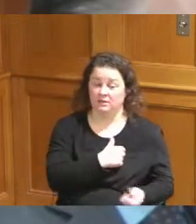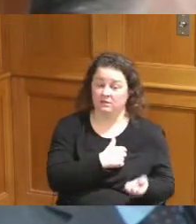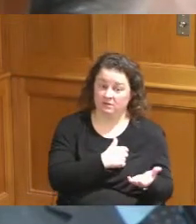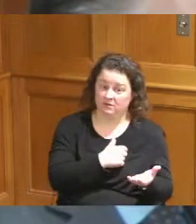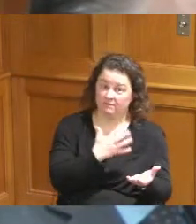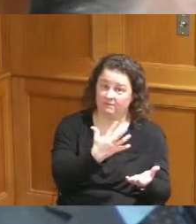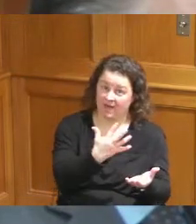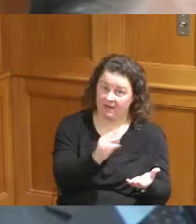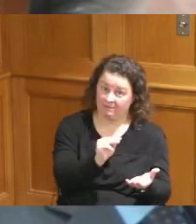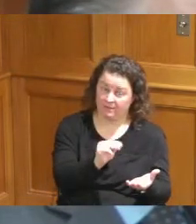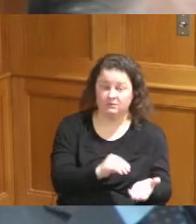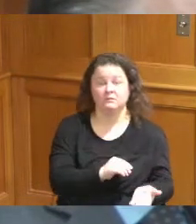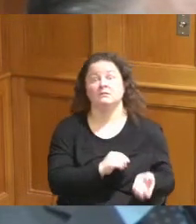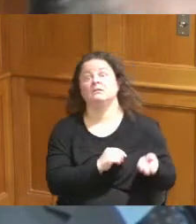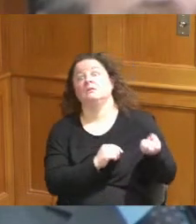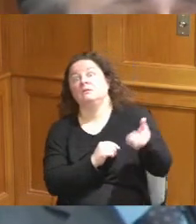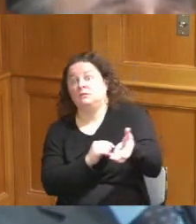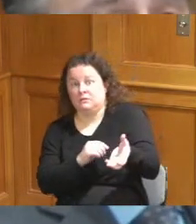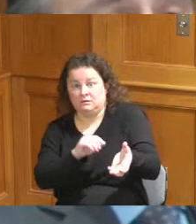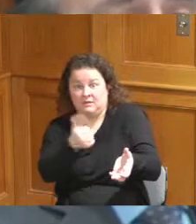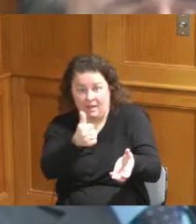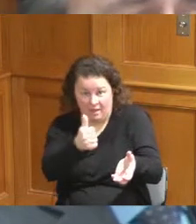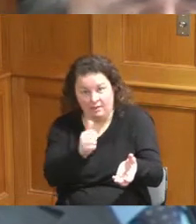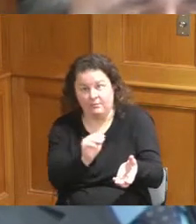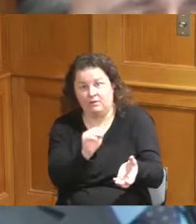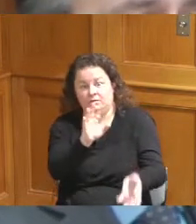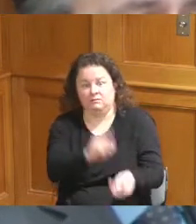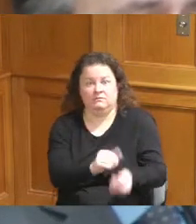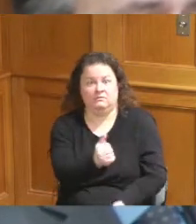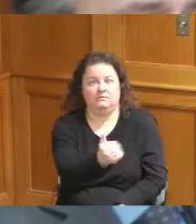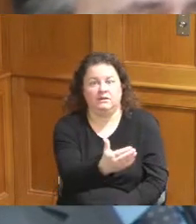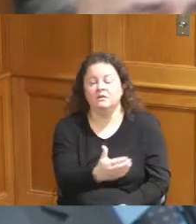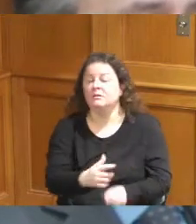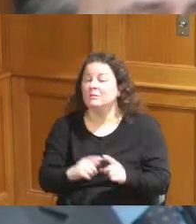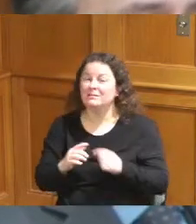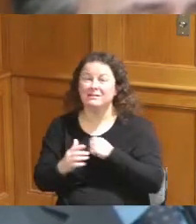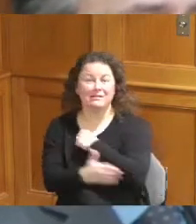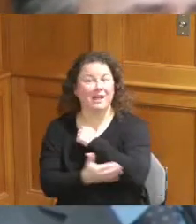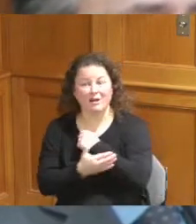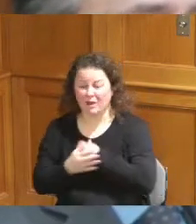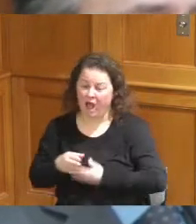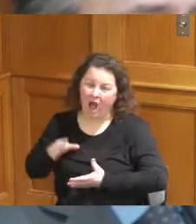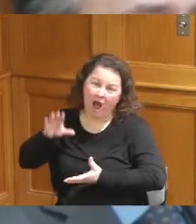while I don't think the county needs to fund this entire project I hear what you're saying